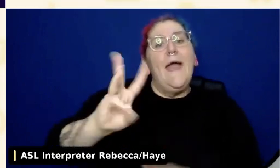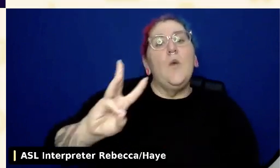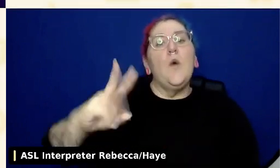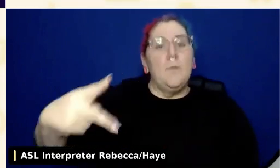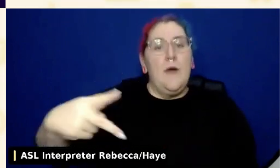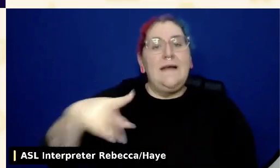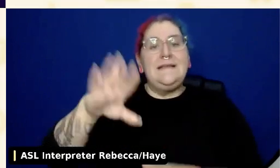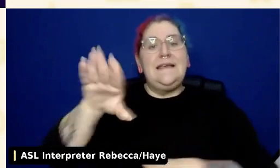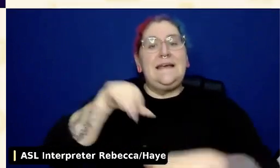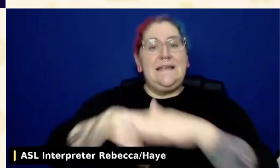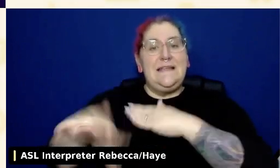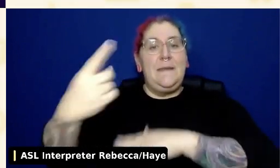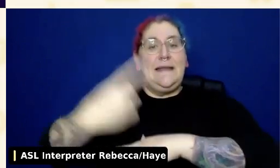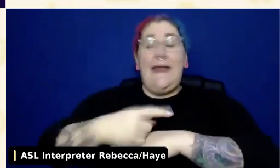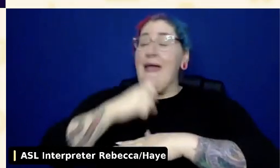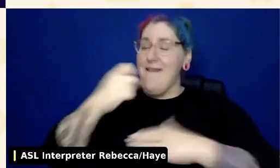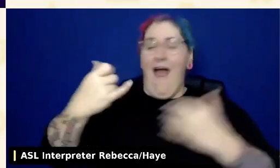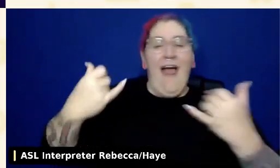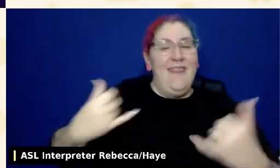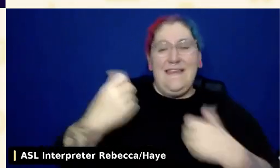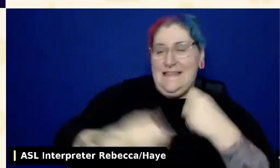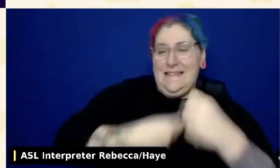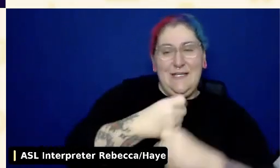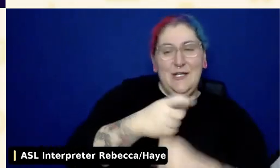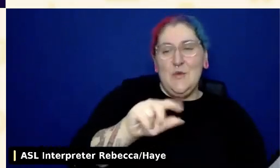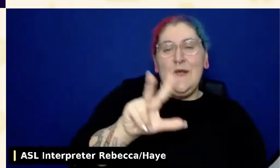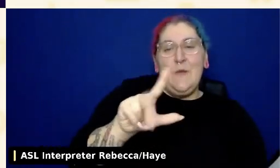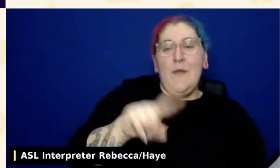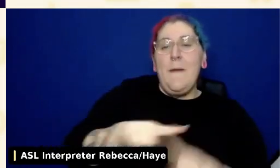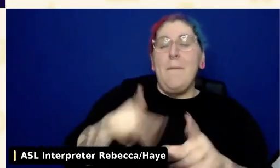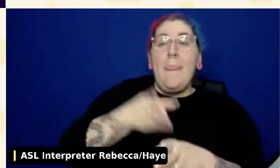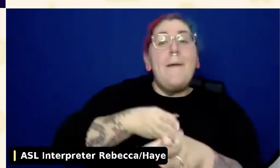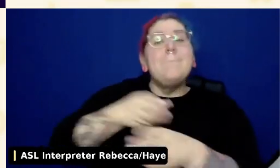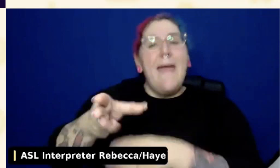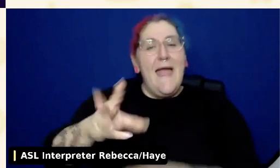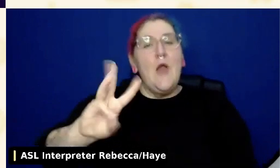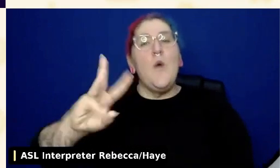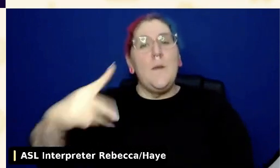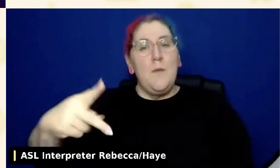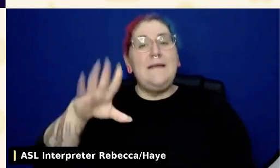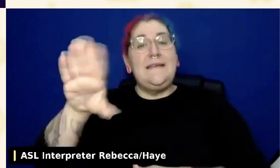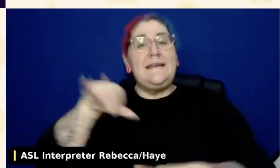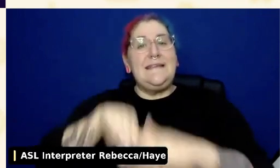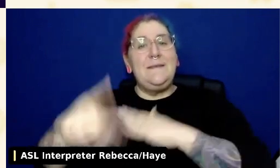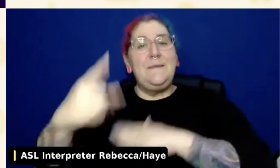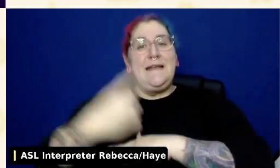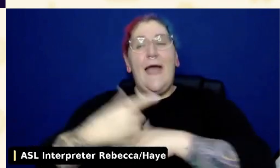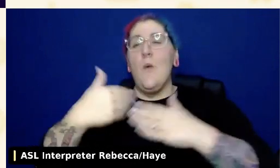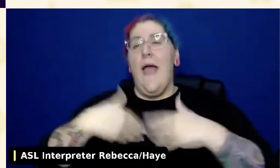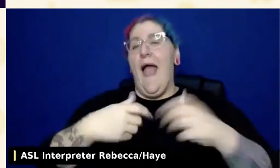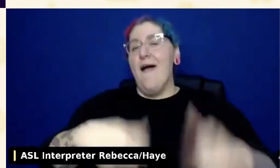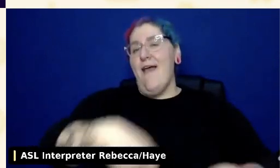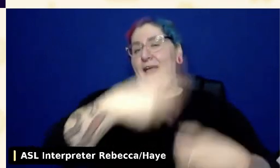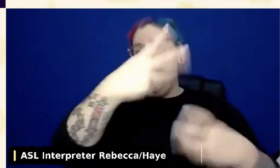but the main one, we have a post up called, Plug-ins We Use and this includes a list of all of the plug-ins